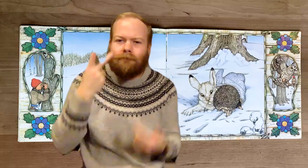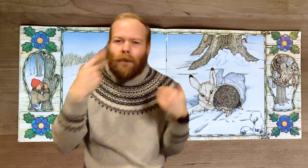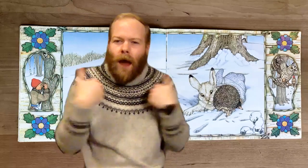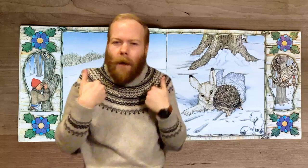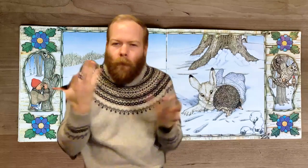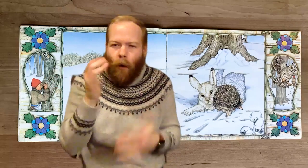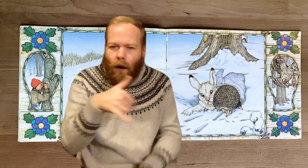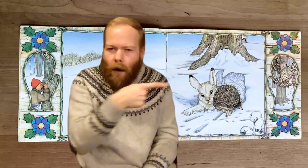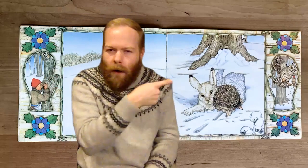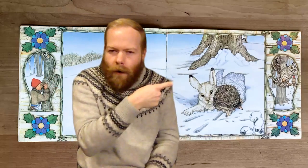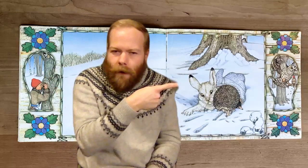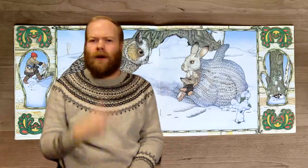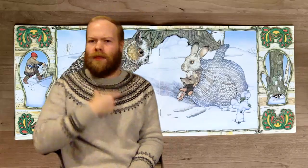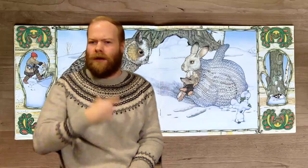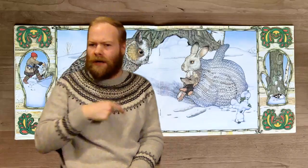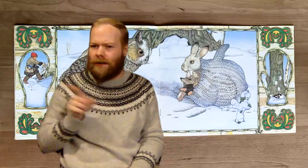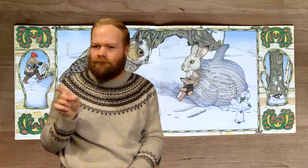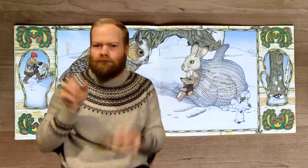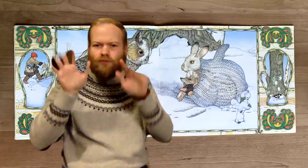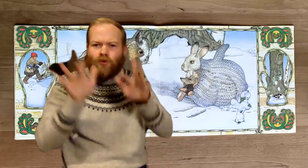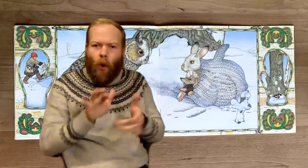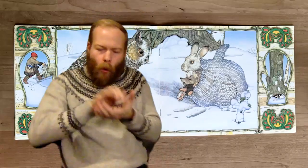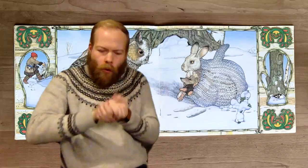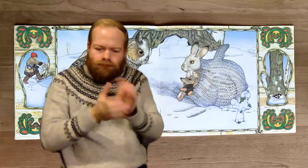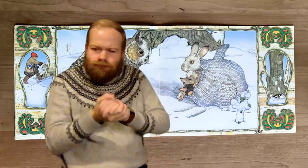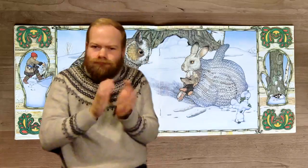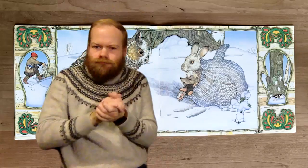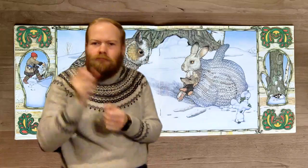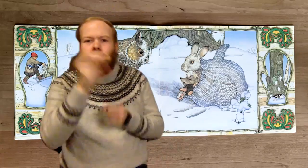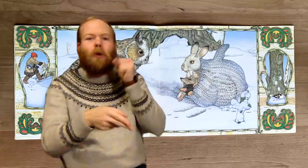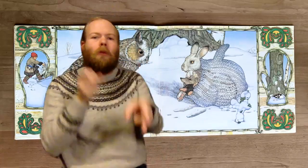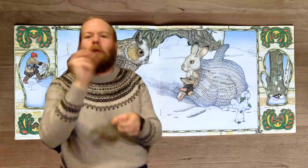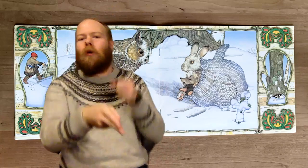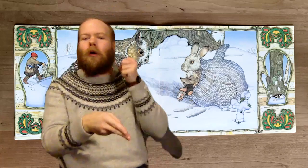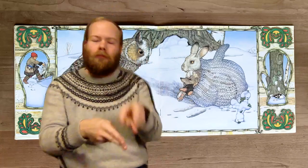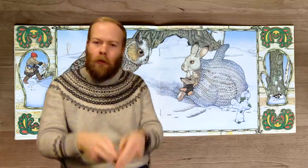What is that animal? Nicki makes snowballs and throws them at a tree.